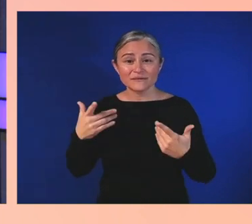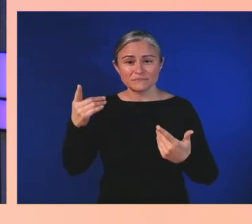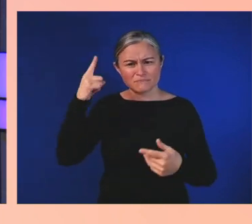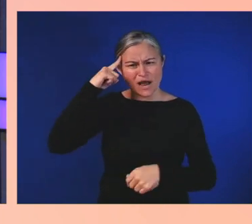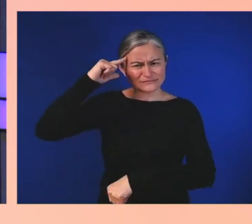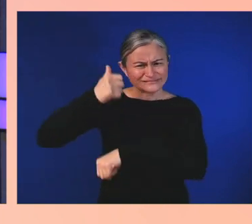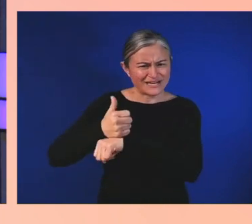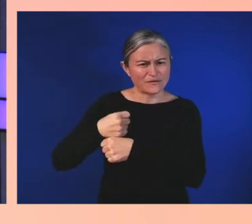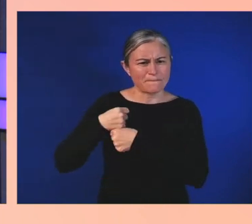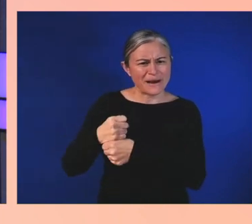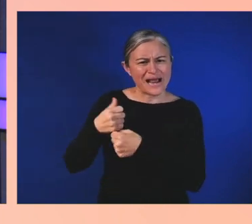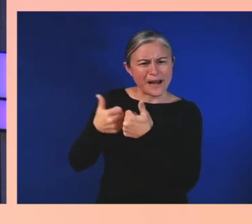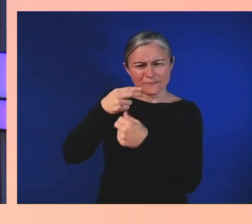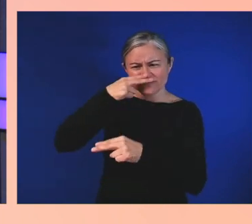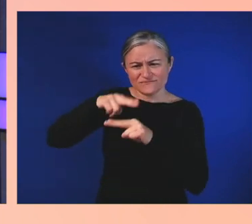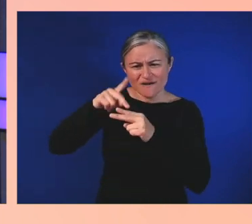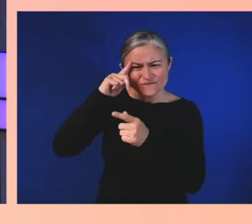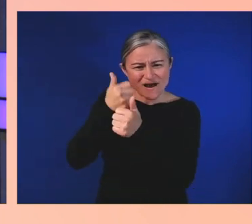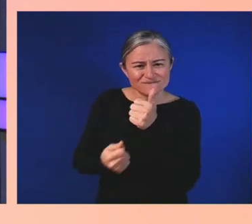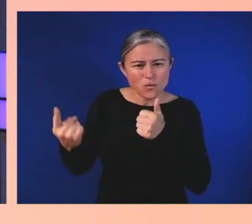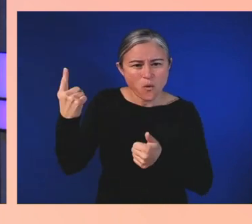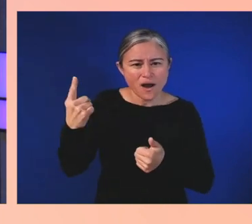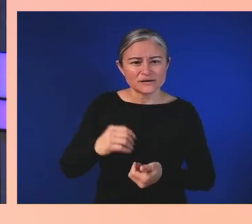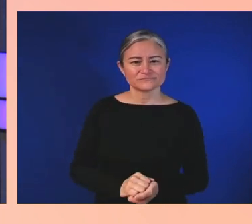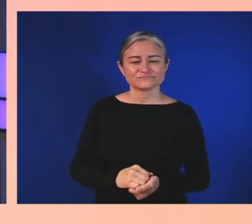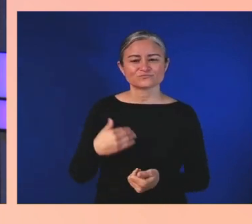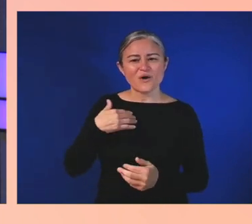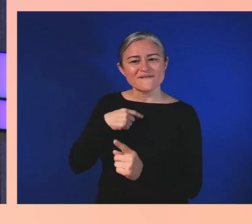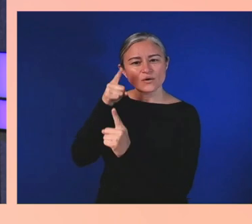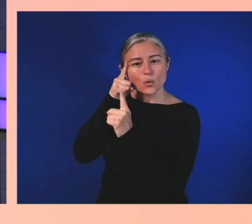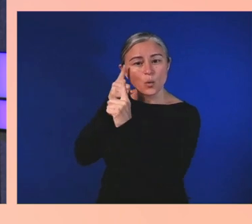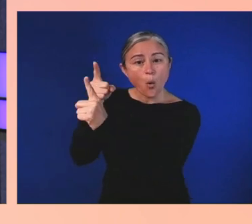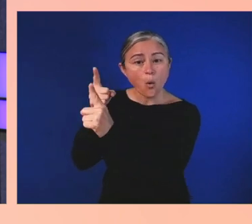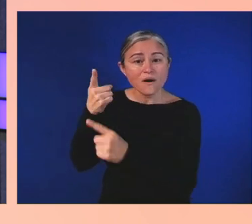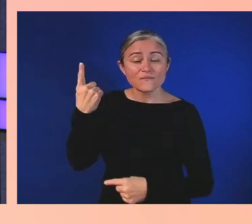Now, we have a goal of one million missions accomplished